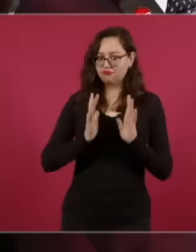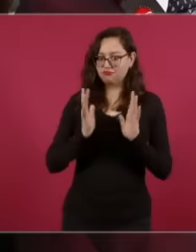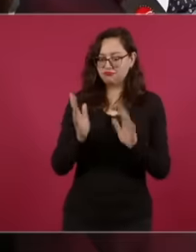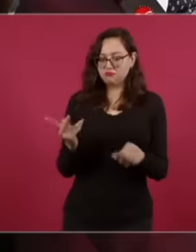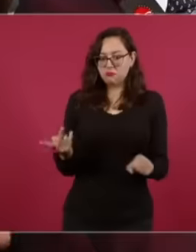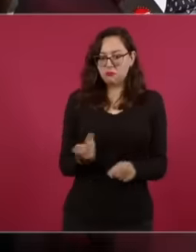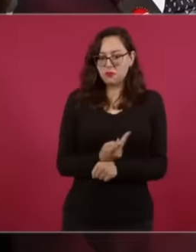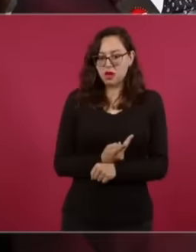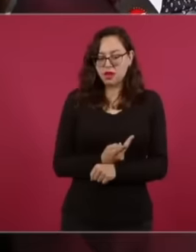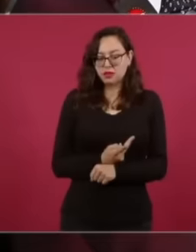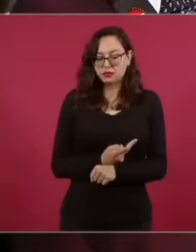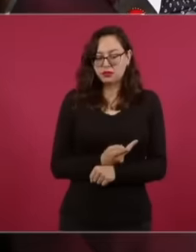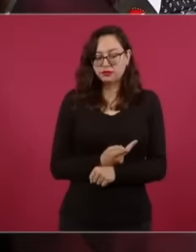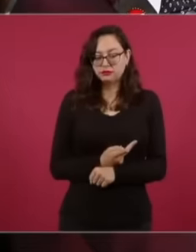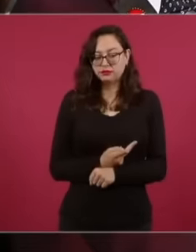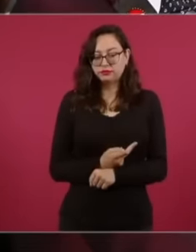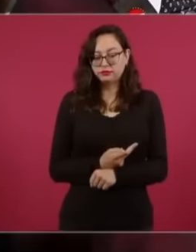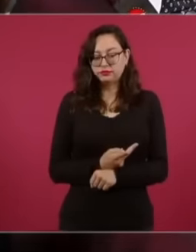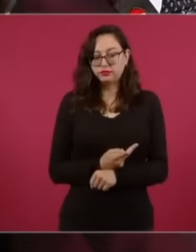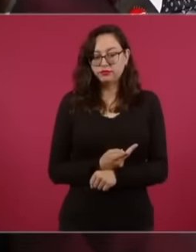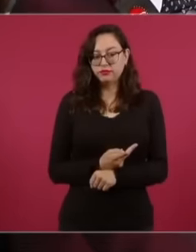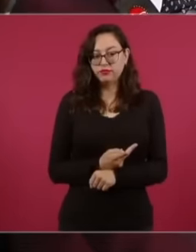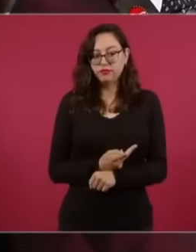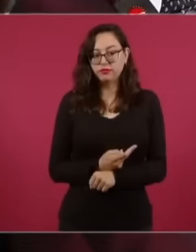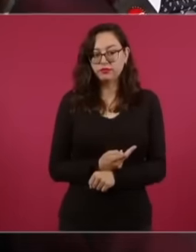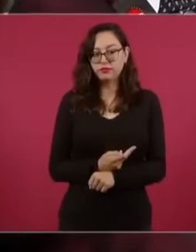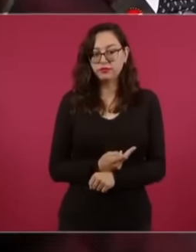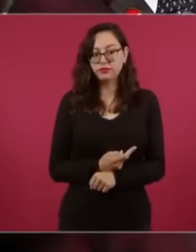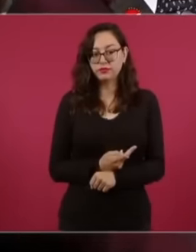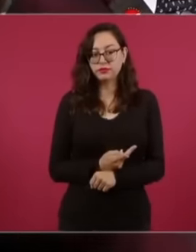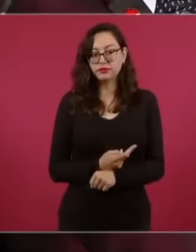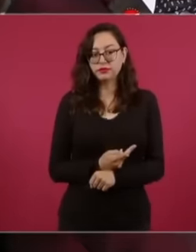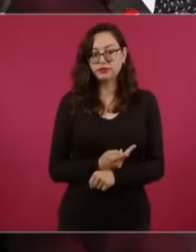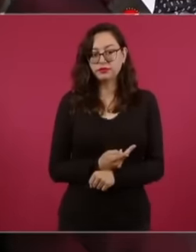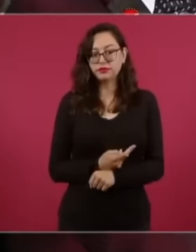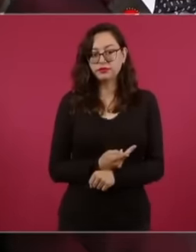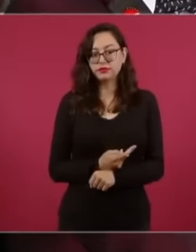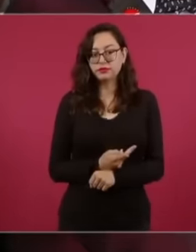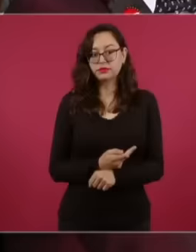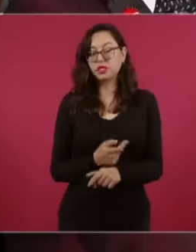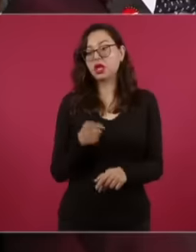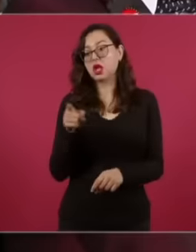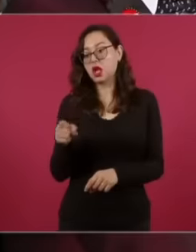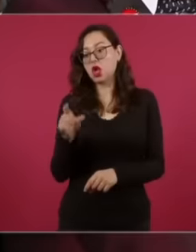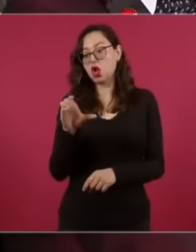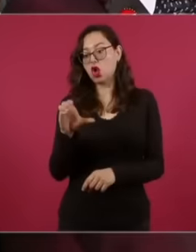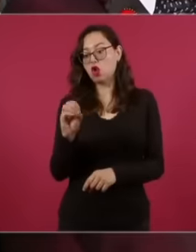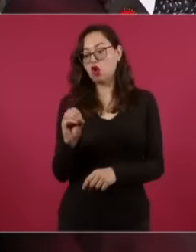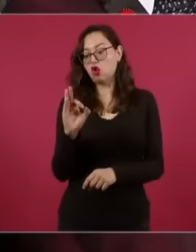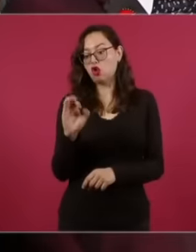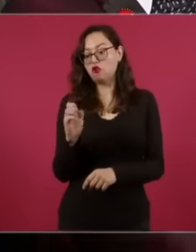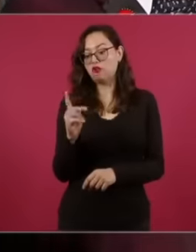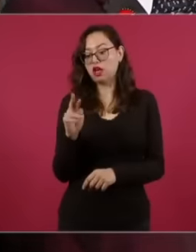commissioner, some of whom have said that perhaps he will come here to talk about all this Regarding the